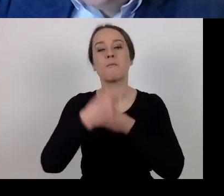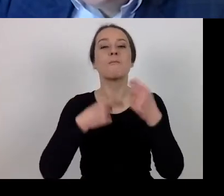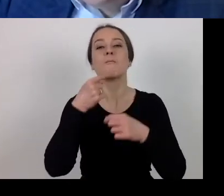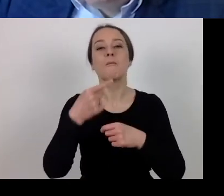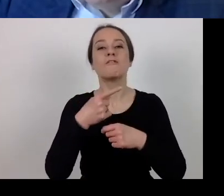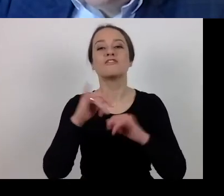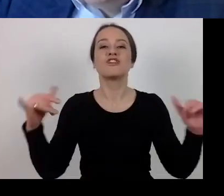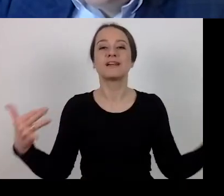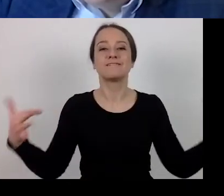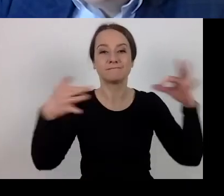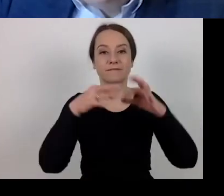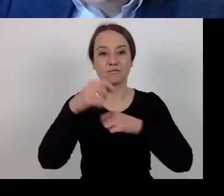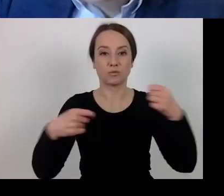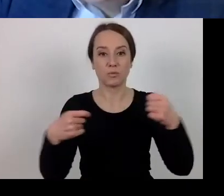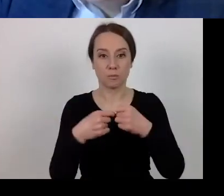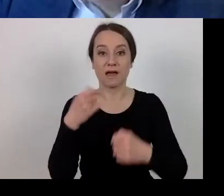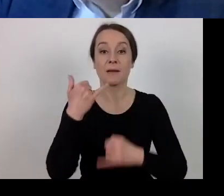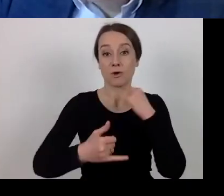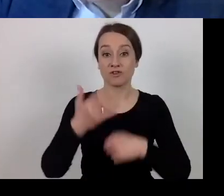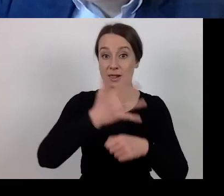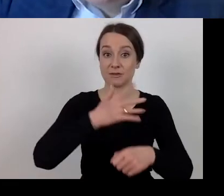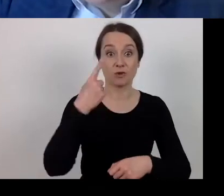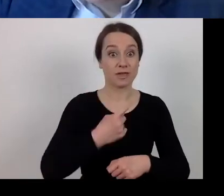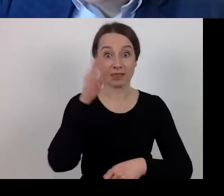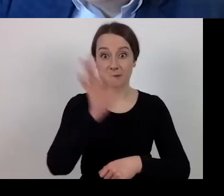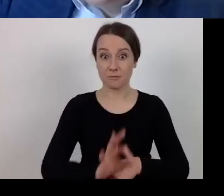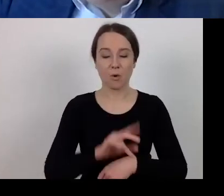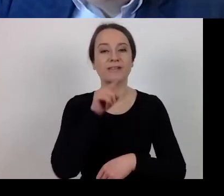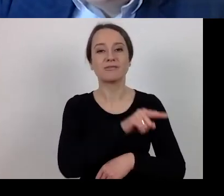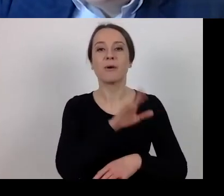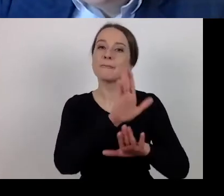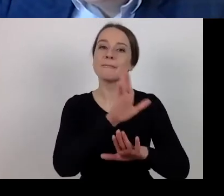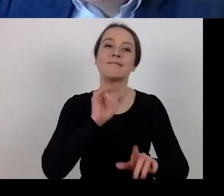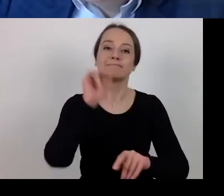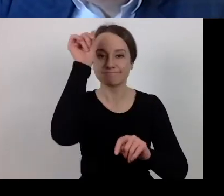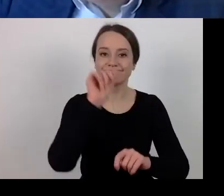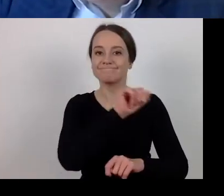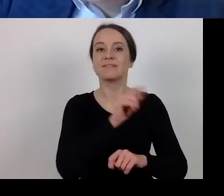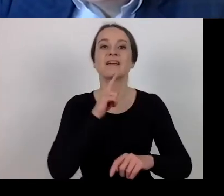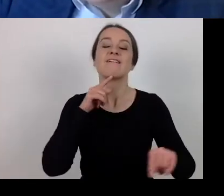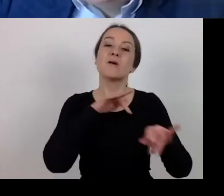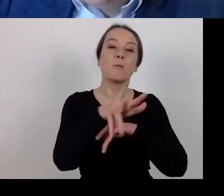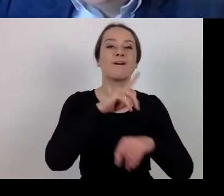Because, with 51%, it has a decisive impact on the entity.